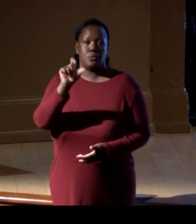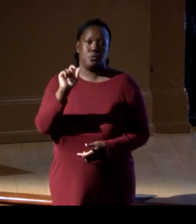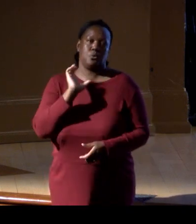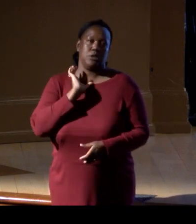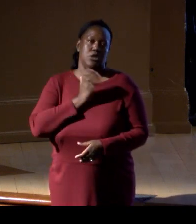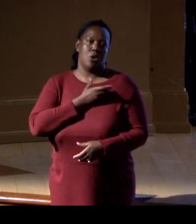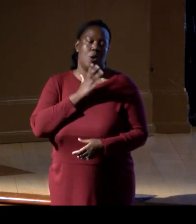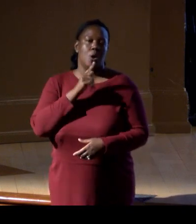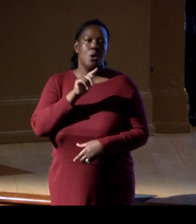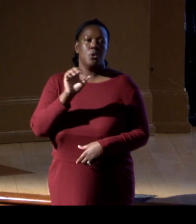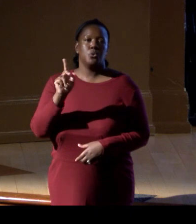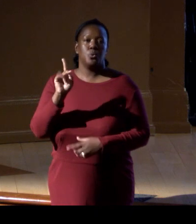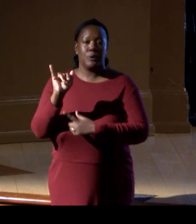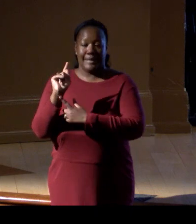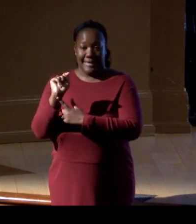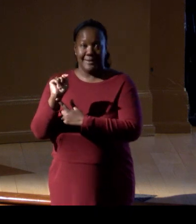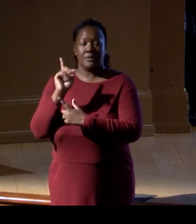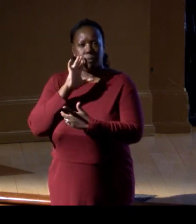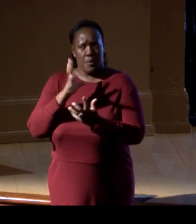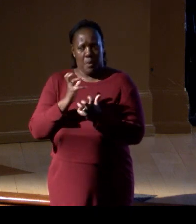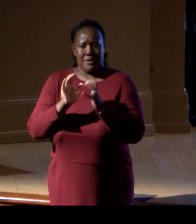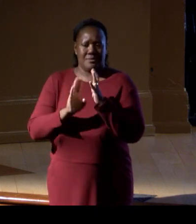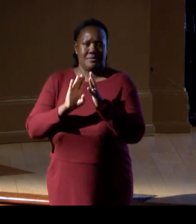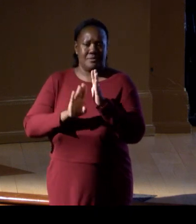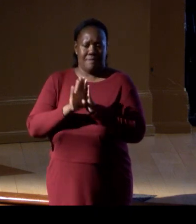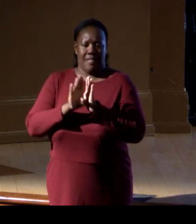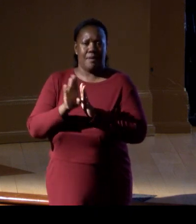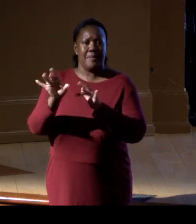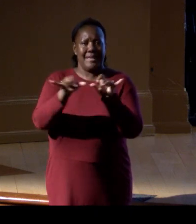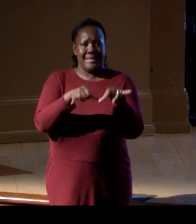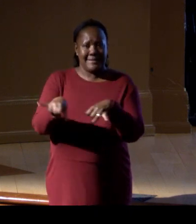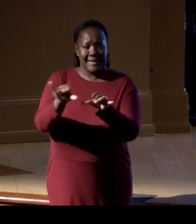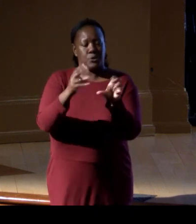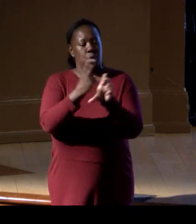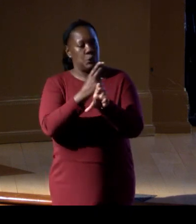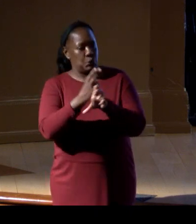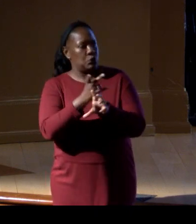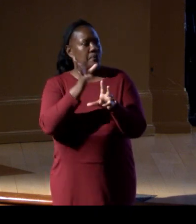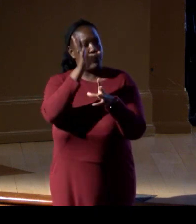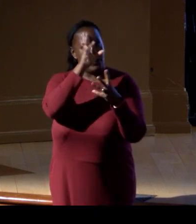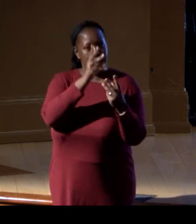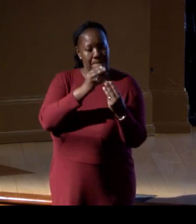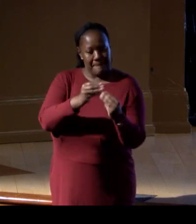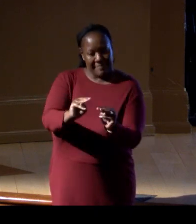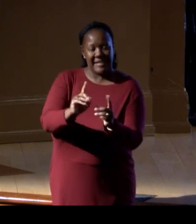to develop standard usable measures to reliably and transparently assess